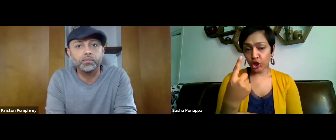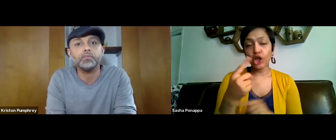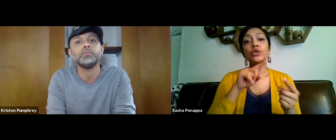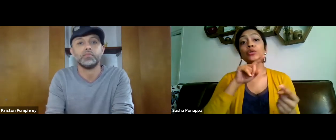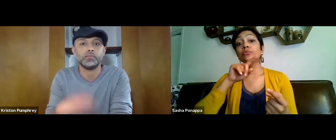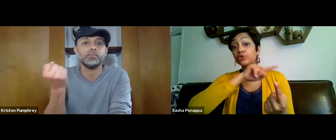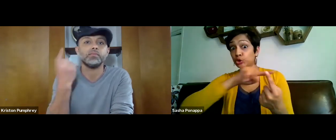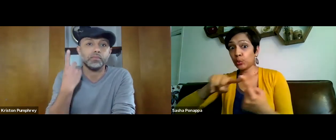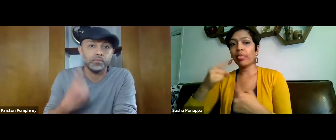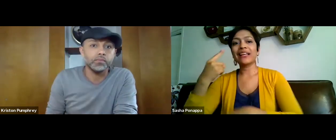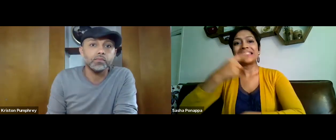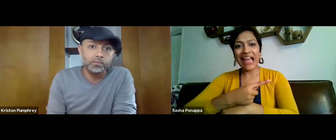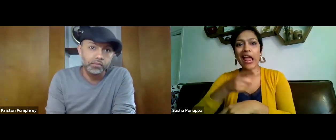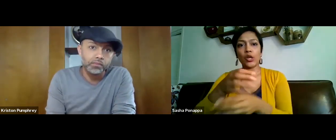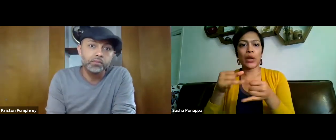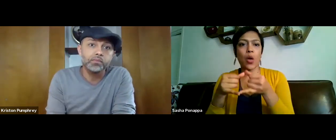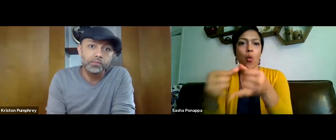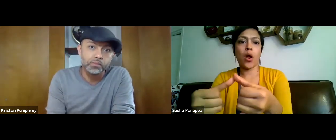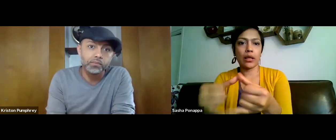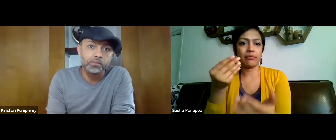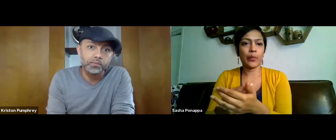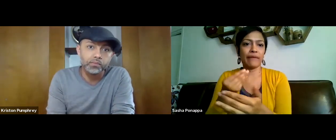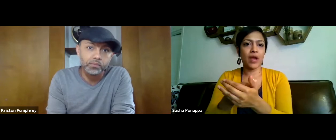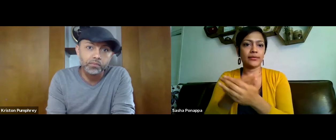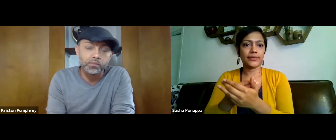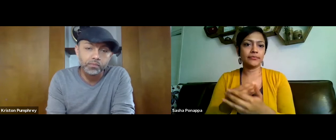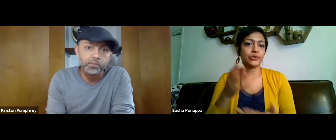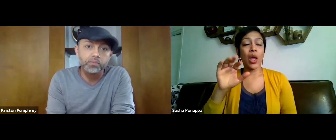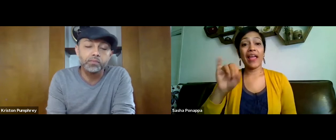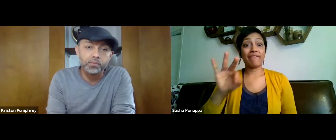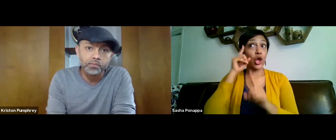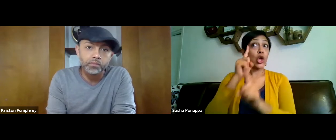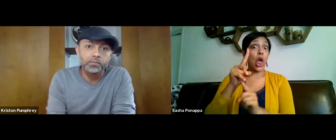that won't work, but after March 1st, till the awarded date.